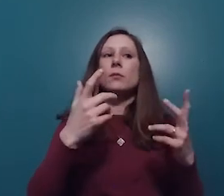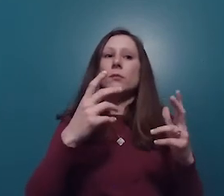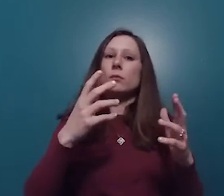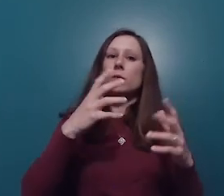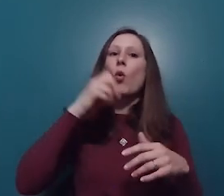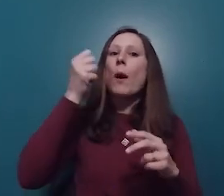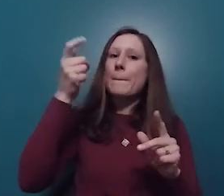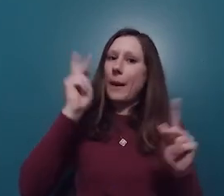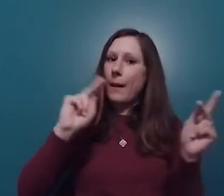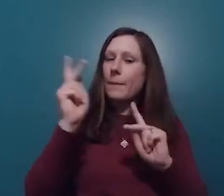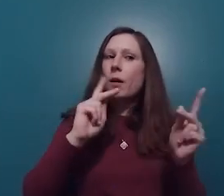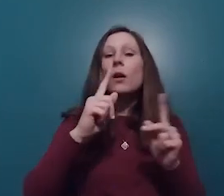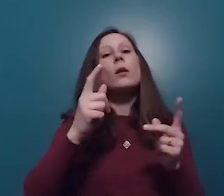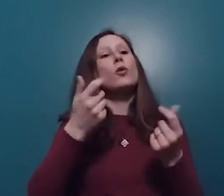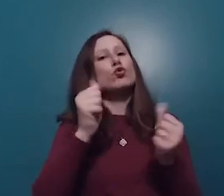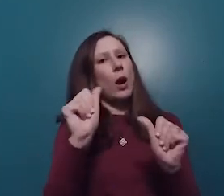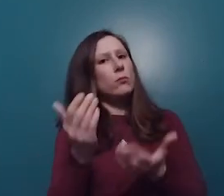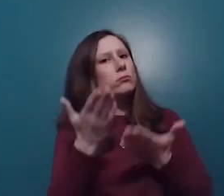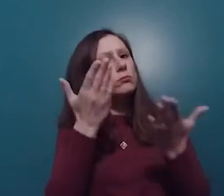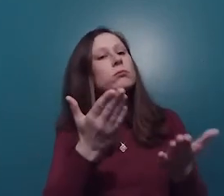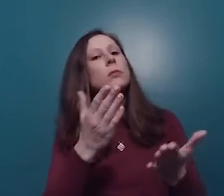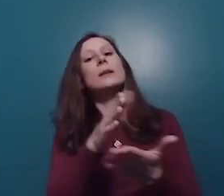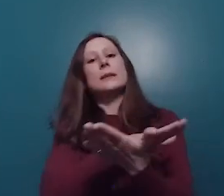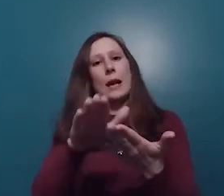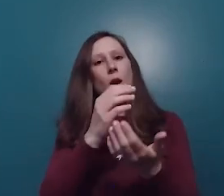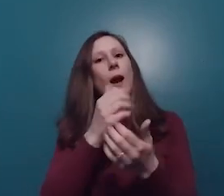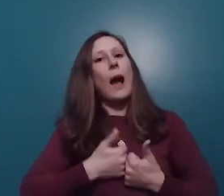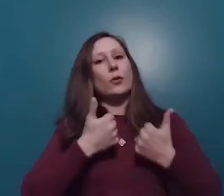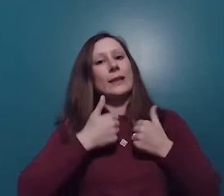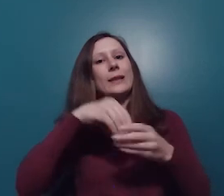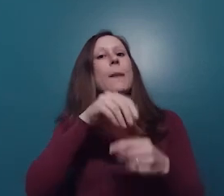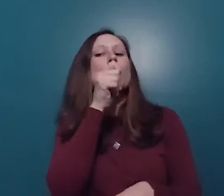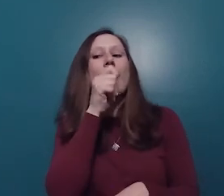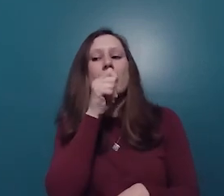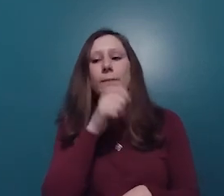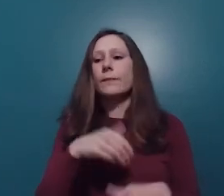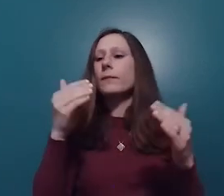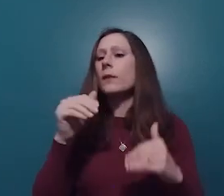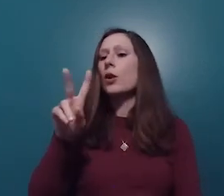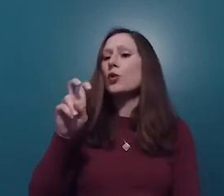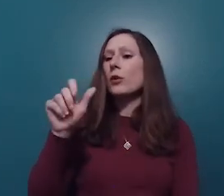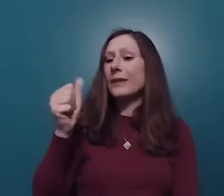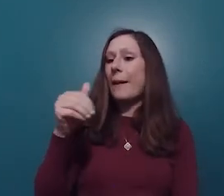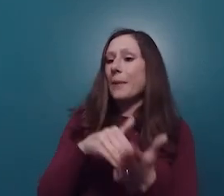are disabled to afford decent safe and sanitary housing in the private market, that's $240 million.